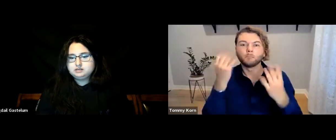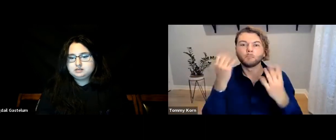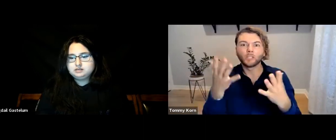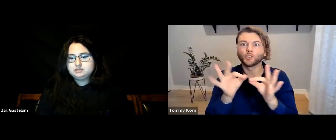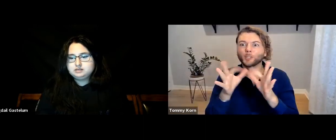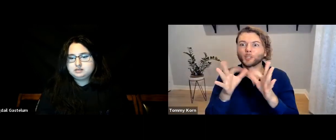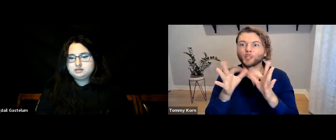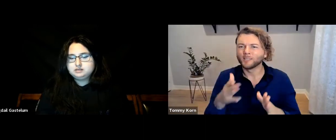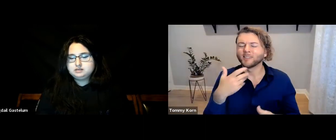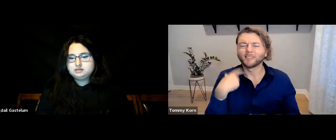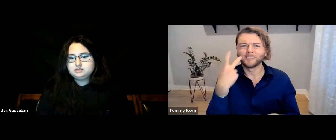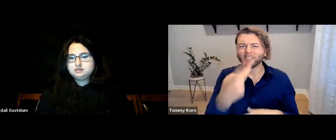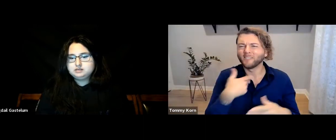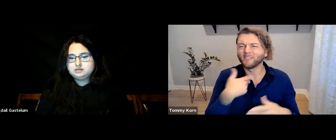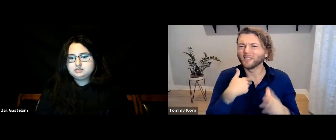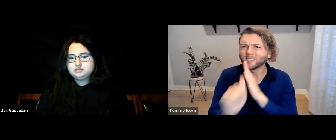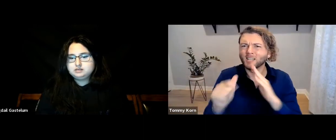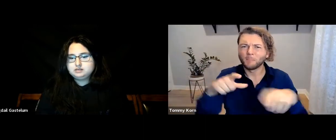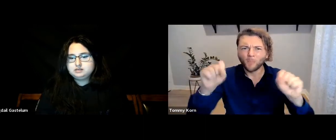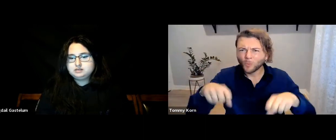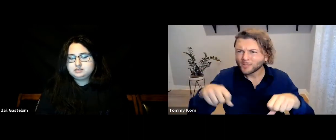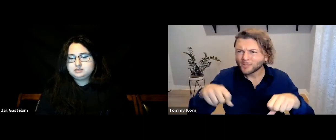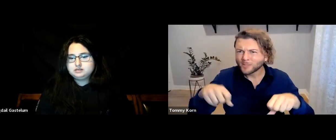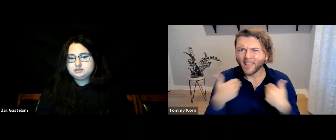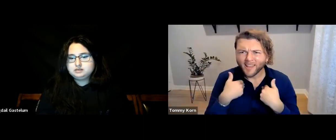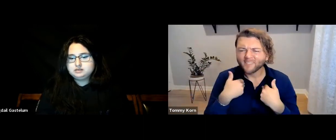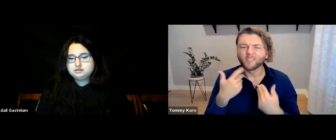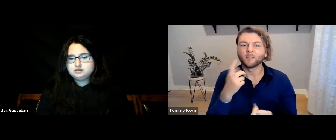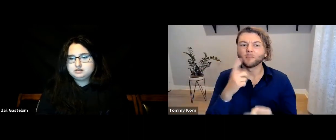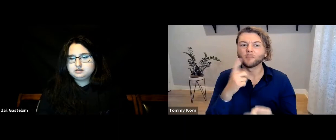I see many interpreters with the skills and potential,